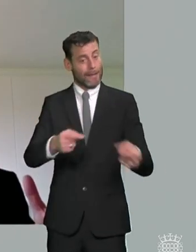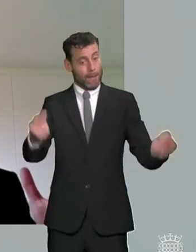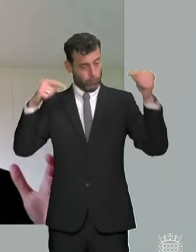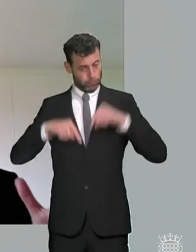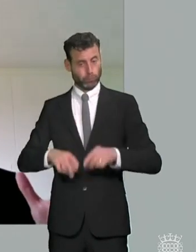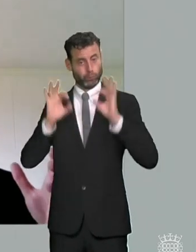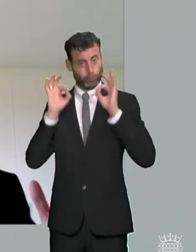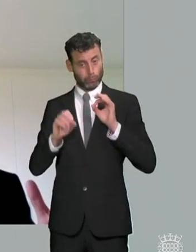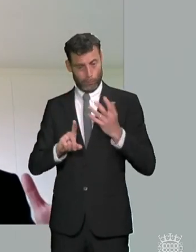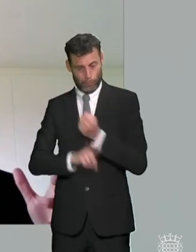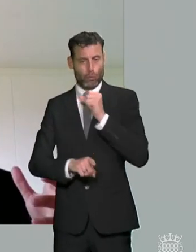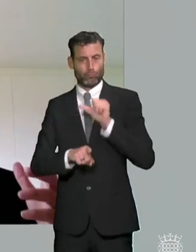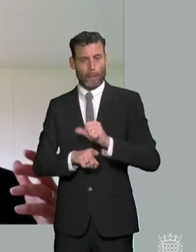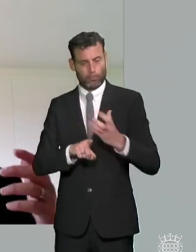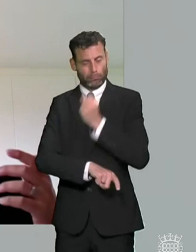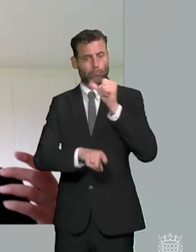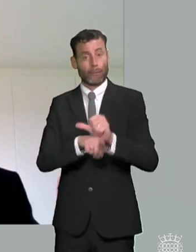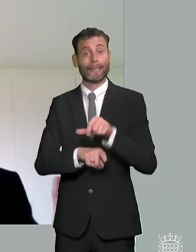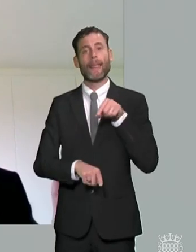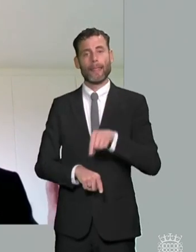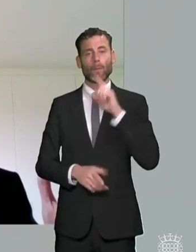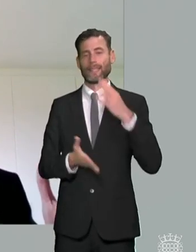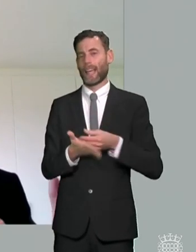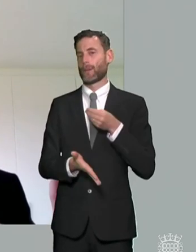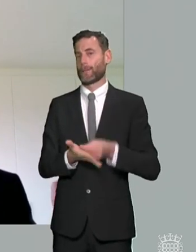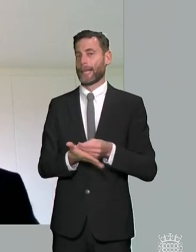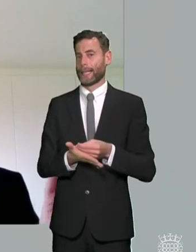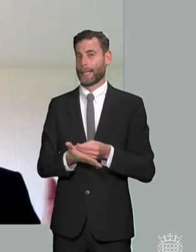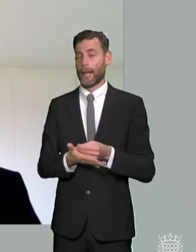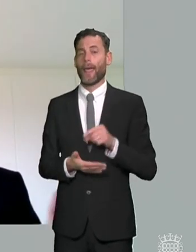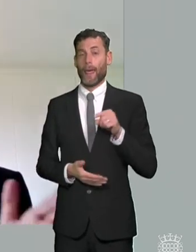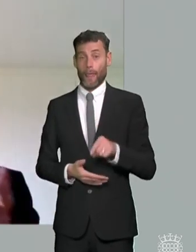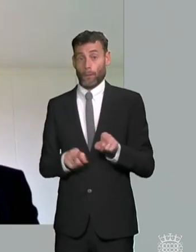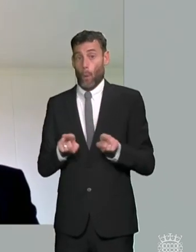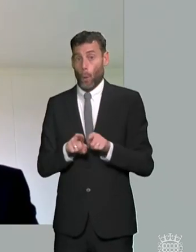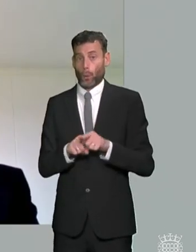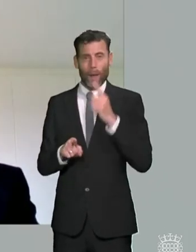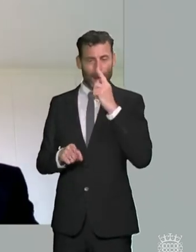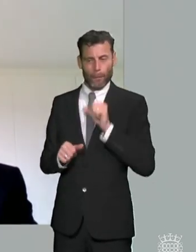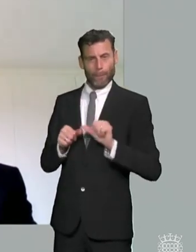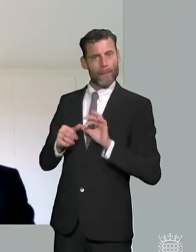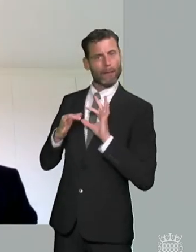really simple effective and positive way upstream could save a huge amount of angst and difficulty